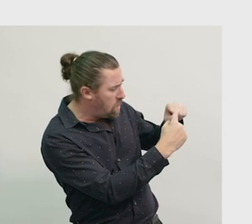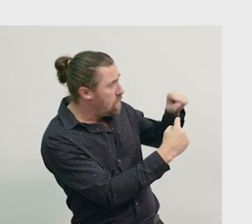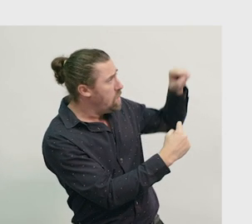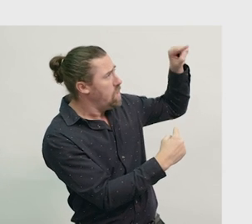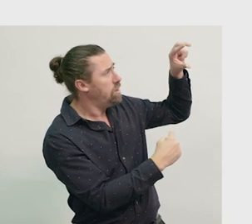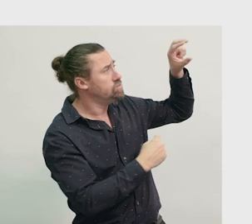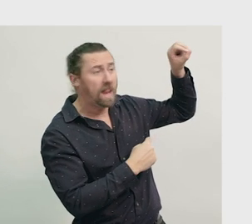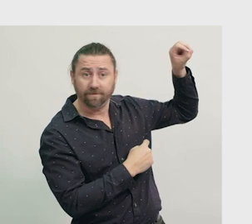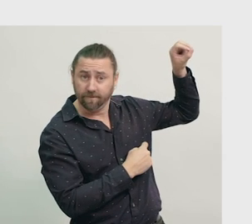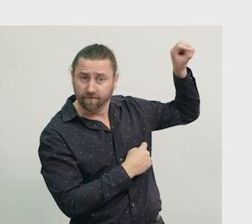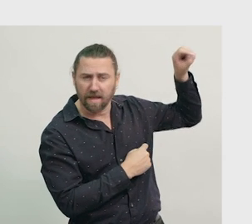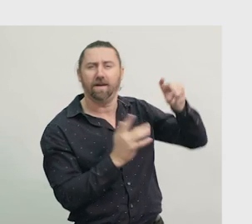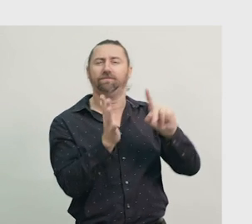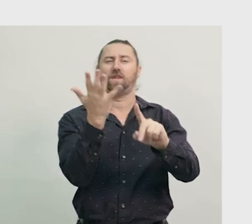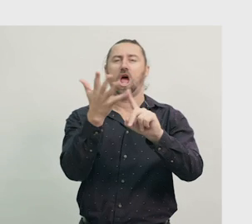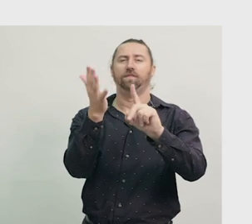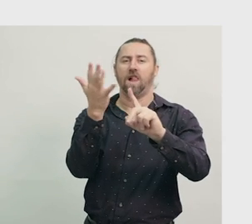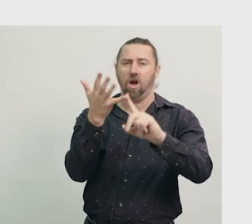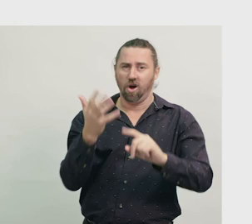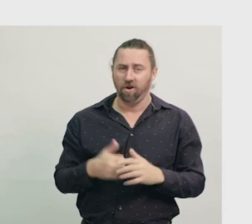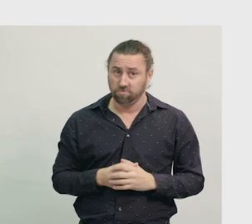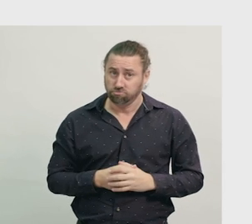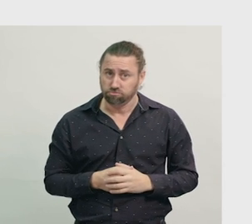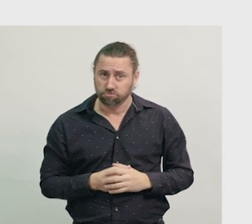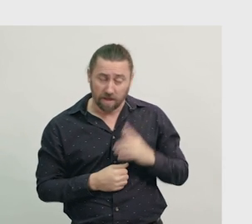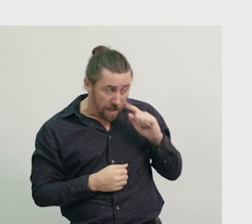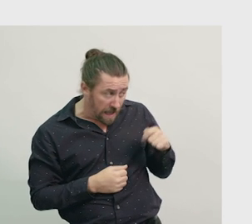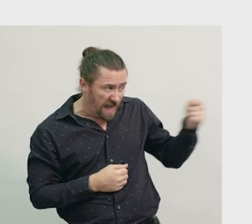and the long hand is on the 12, so it’s 5 o’clock.